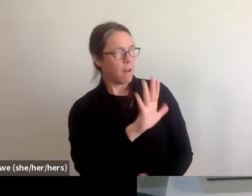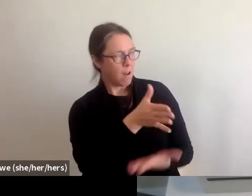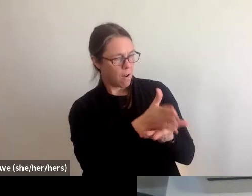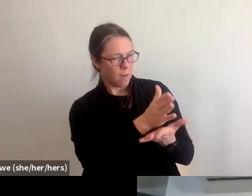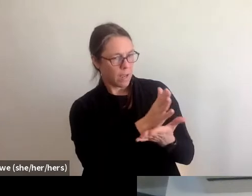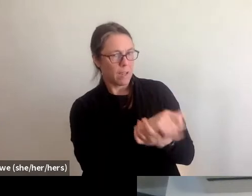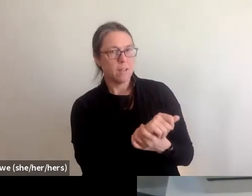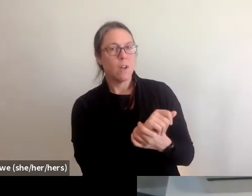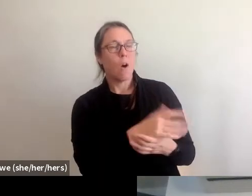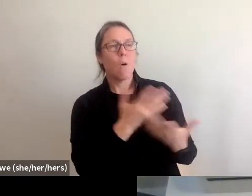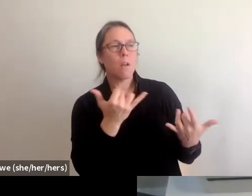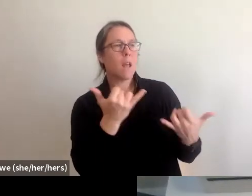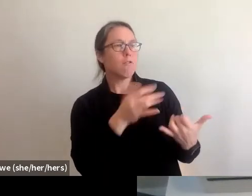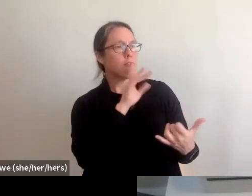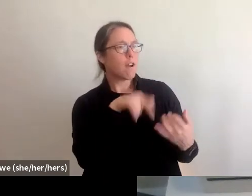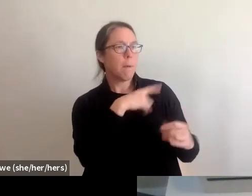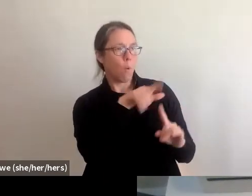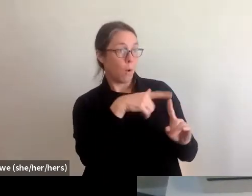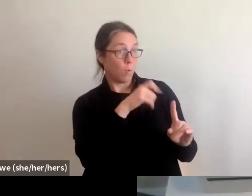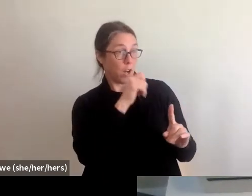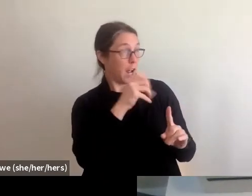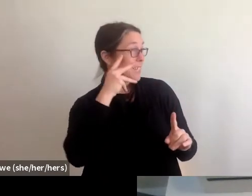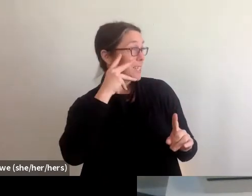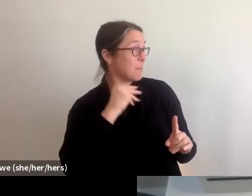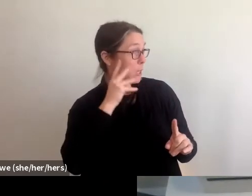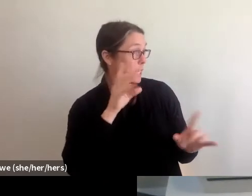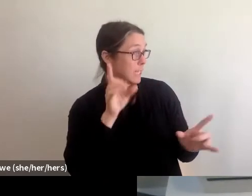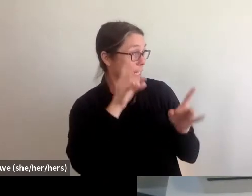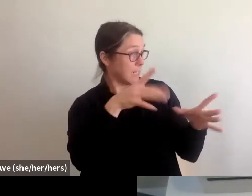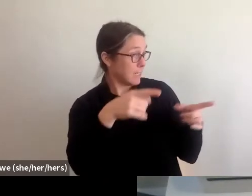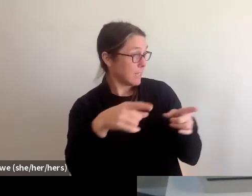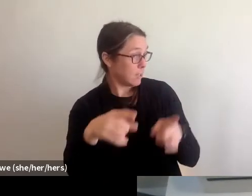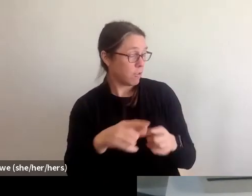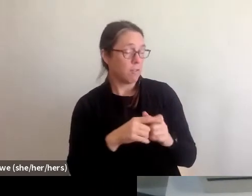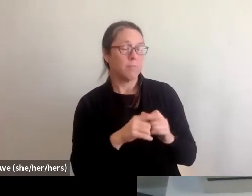we're not actually in disasters obviously y'all advocate for safe, affordable housing,